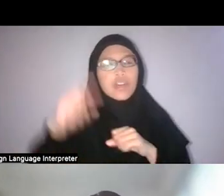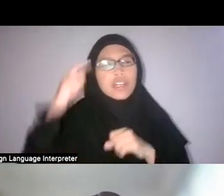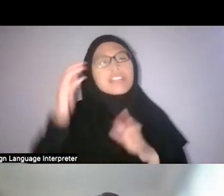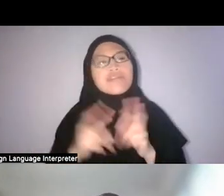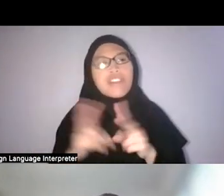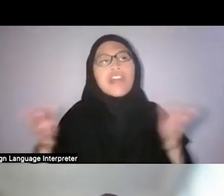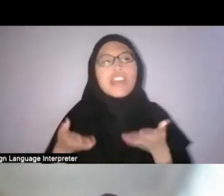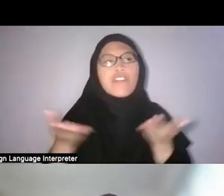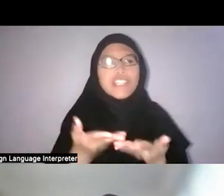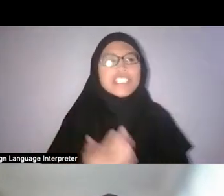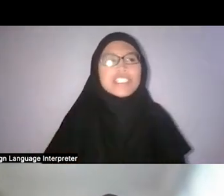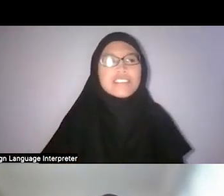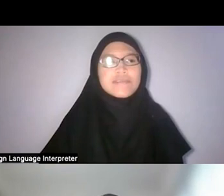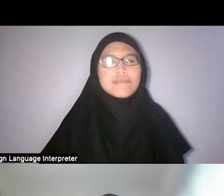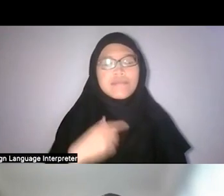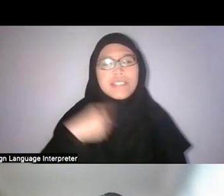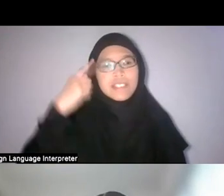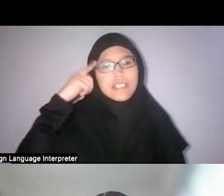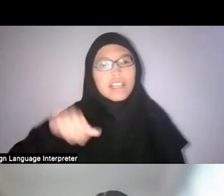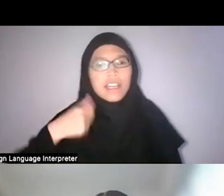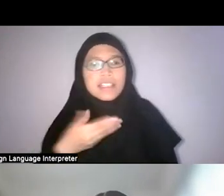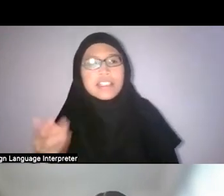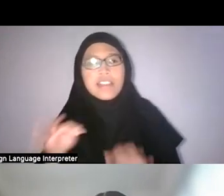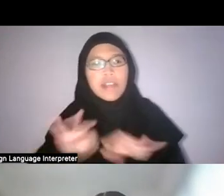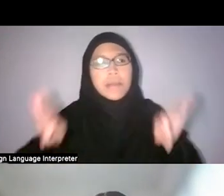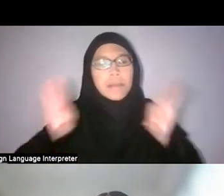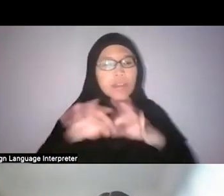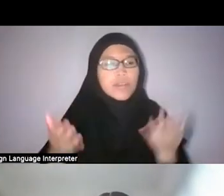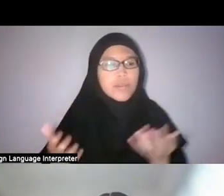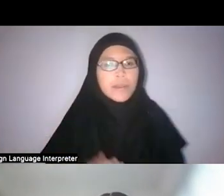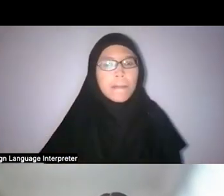But I think something else that’s very important is also in schools right,